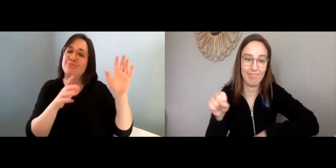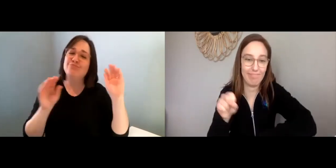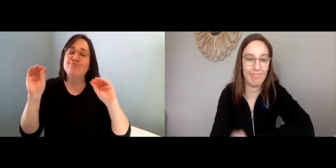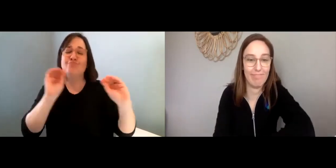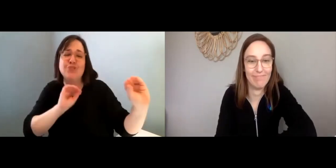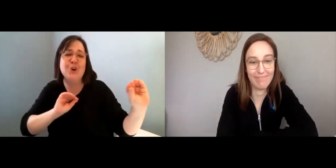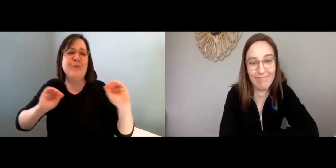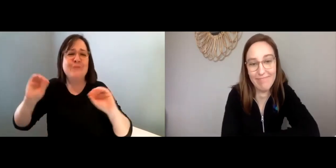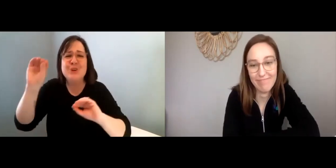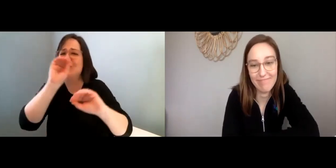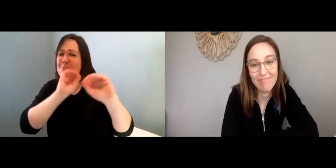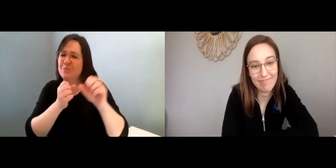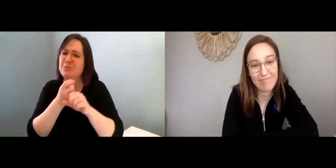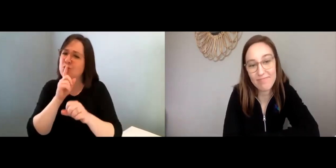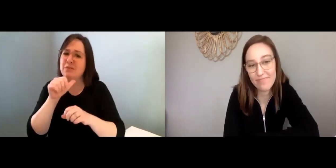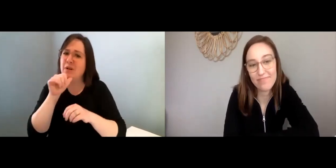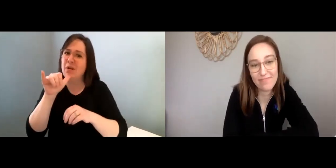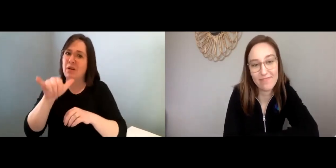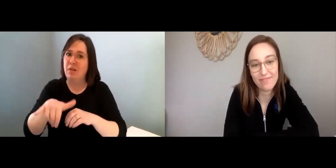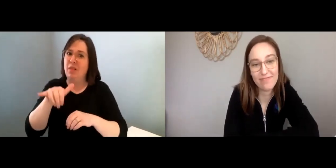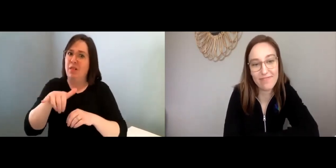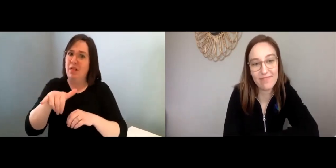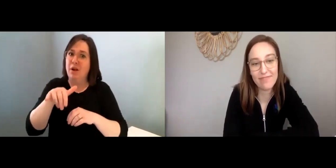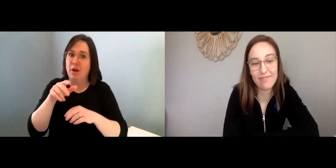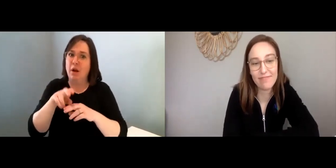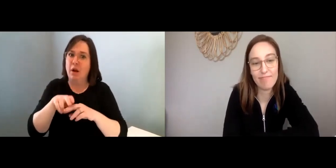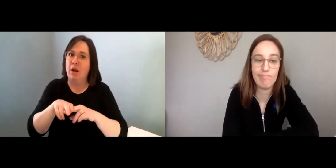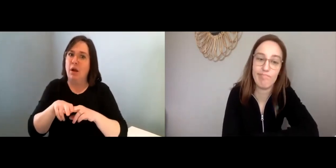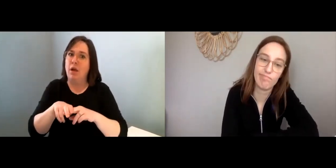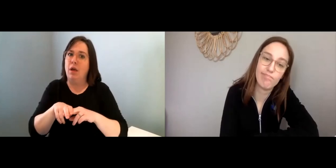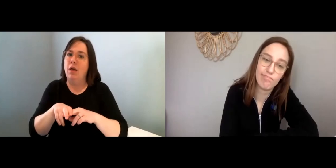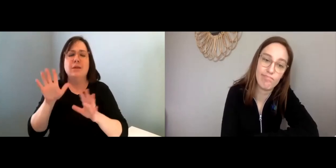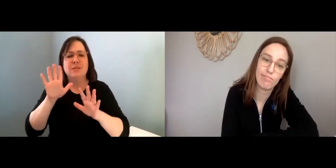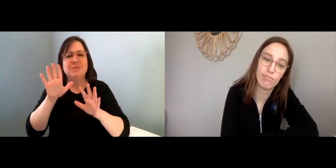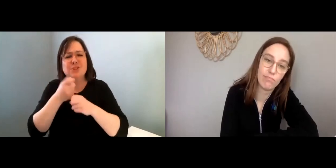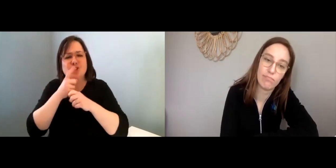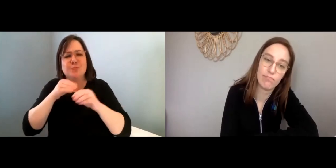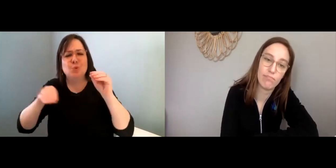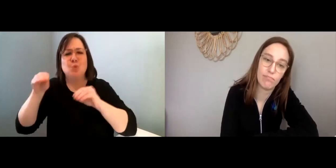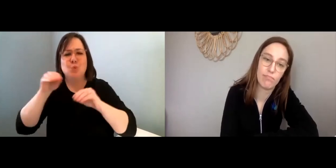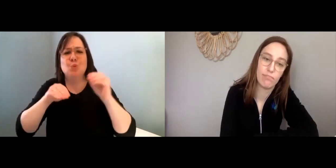Lisa: Yeah, move around, you know, yeah-- you don’t wanna just sit in one place all the time.